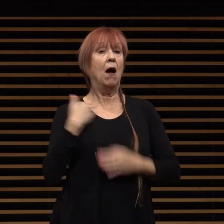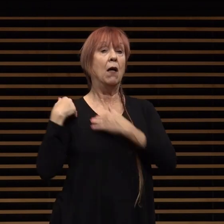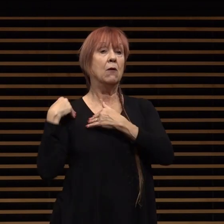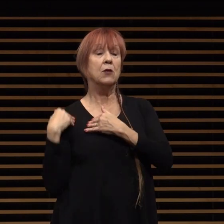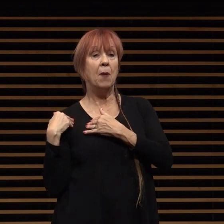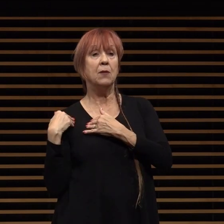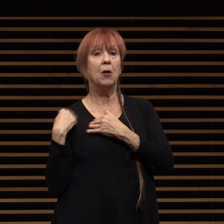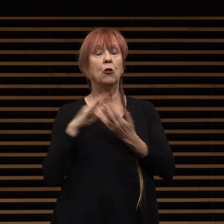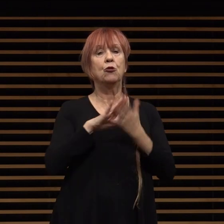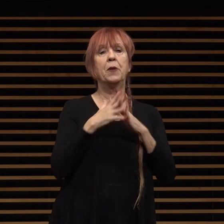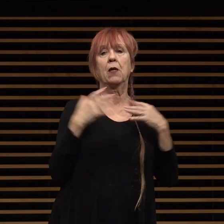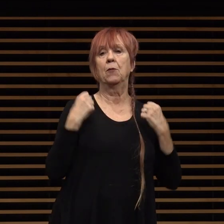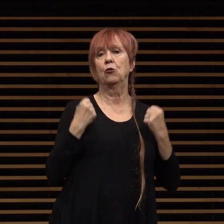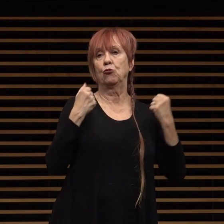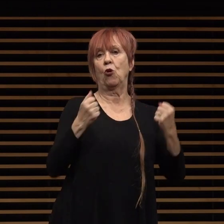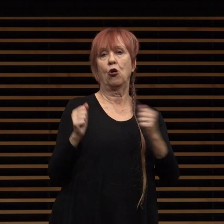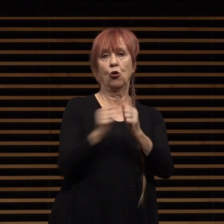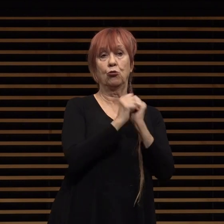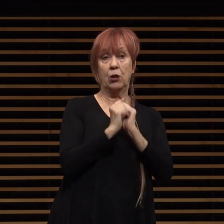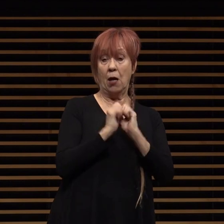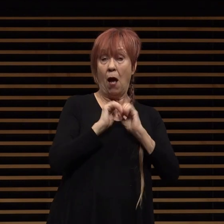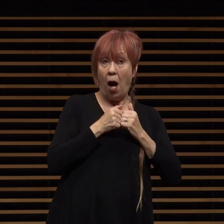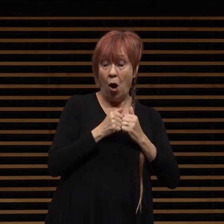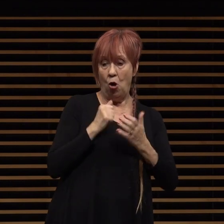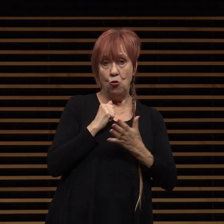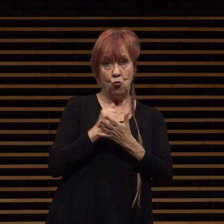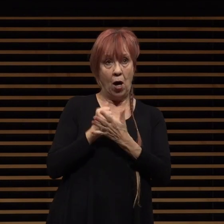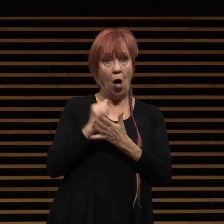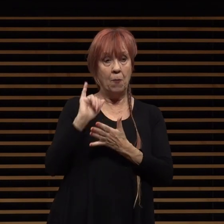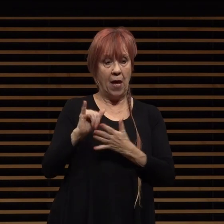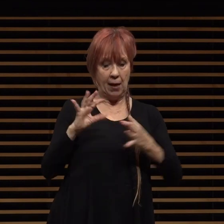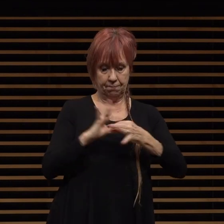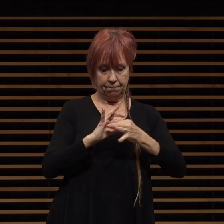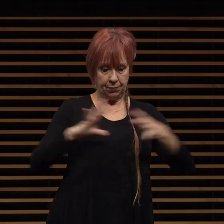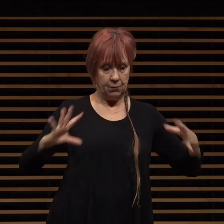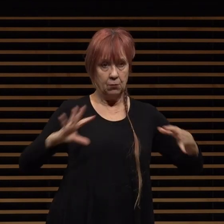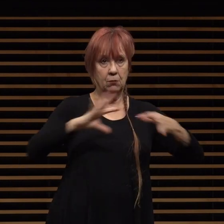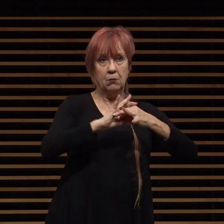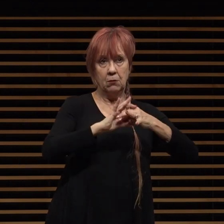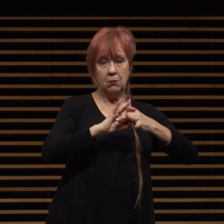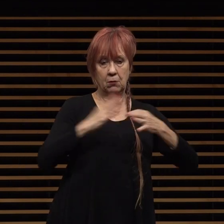to become stronger together by helping